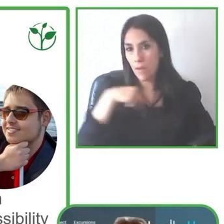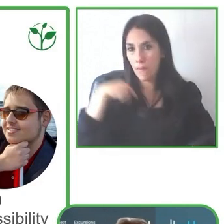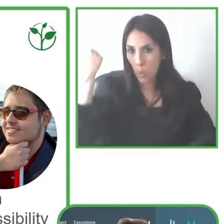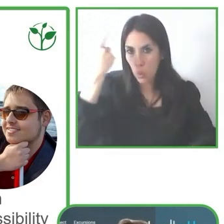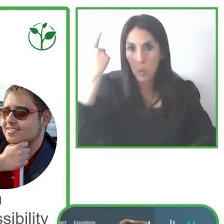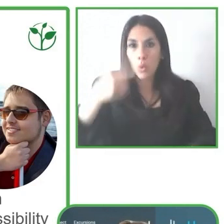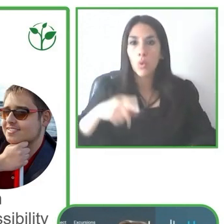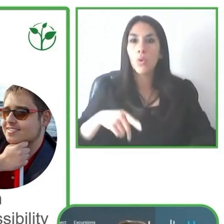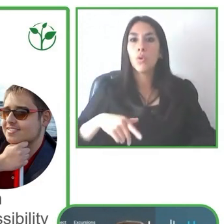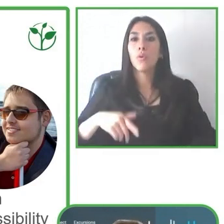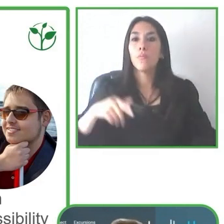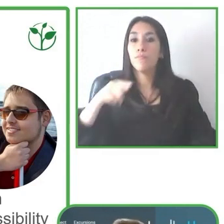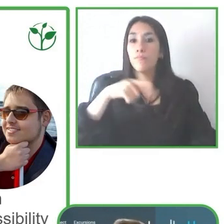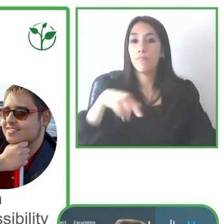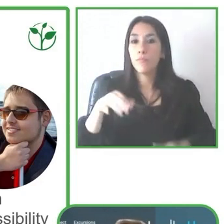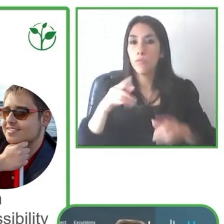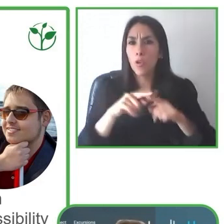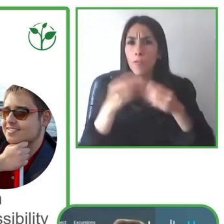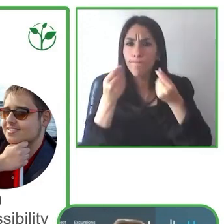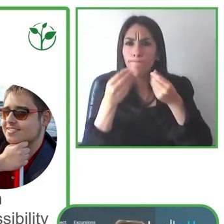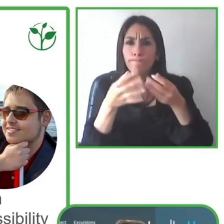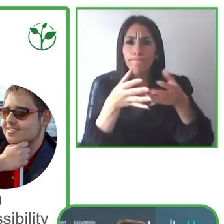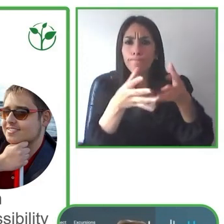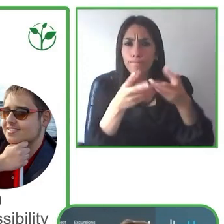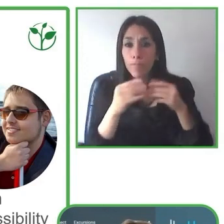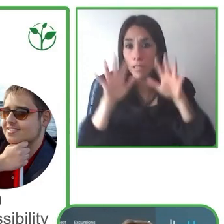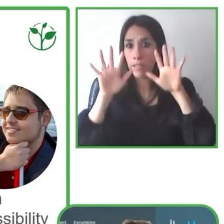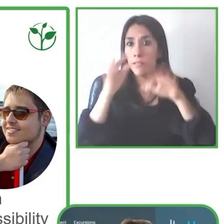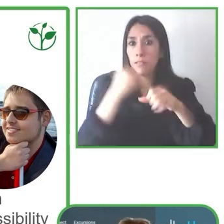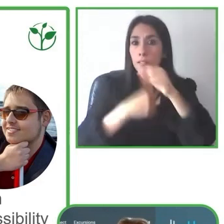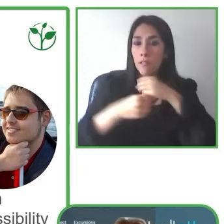I was a teacher there. So I know how important inclusion